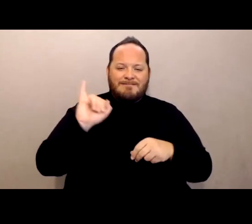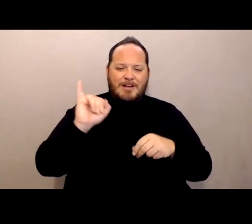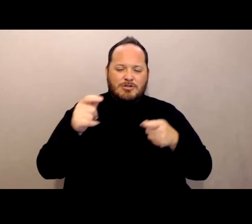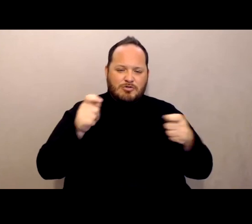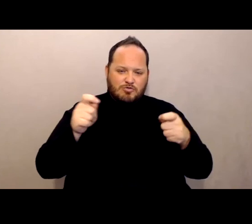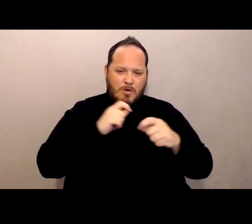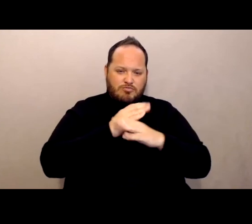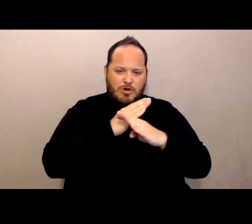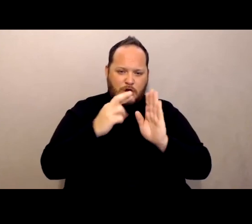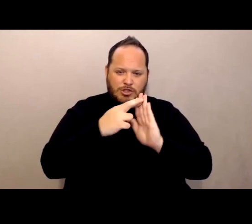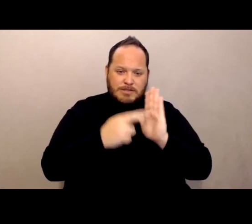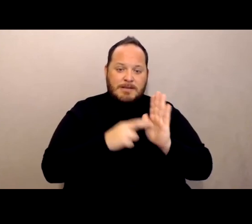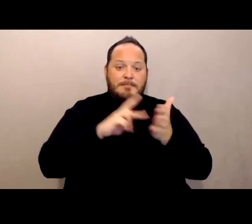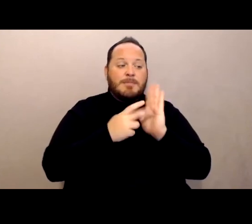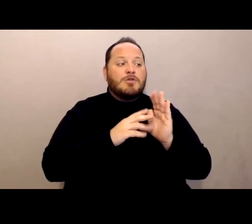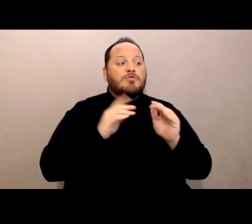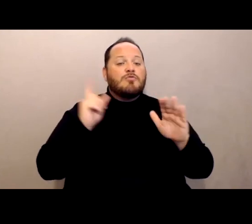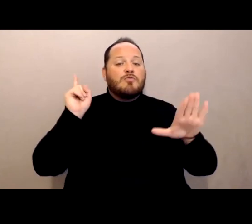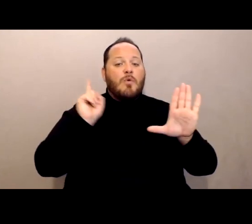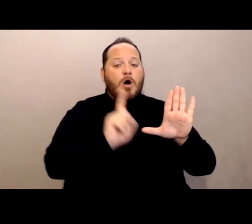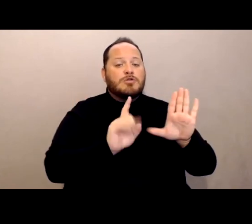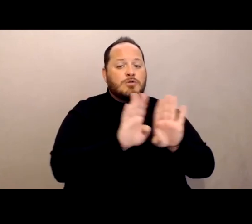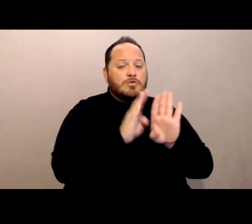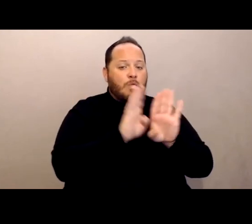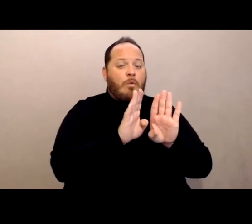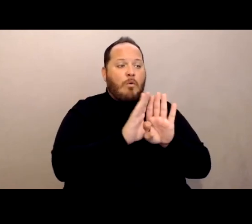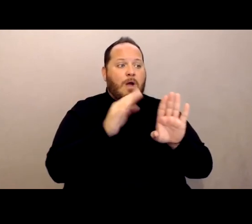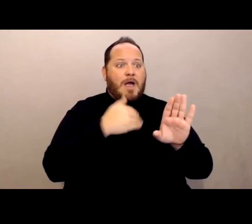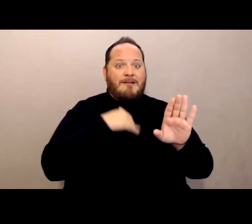there would be, you know, yellow tape and big signs that said infection control precautions.